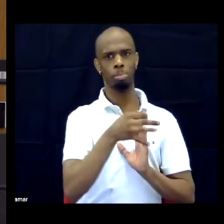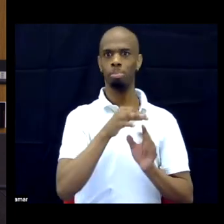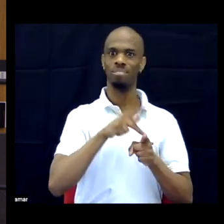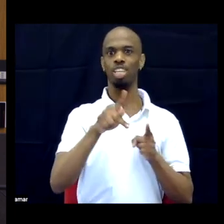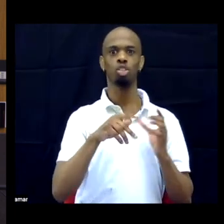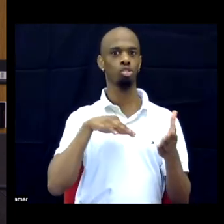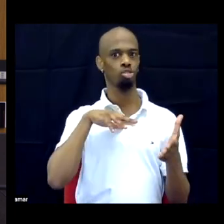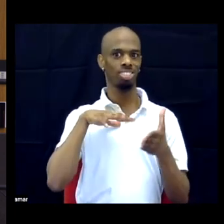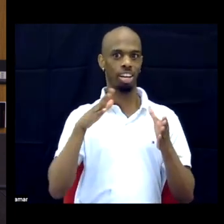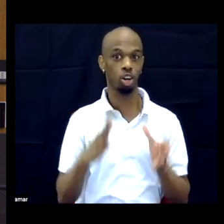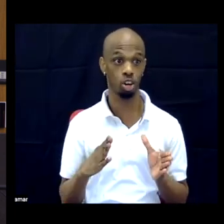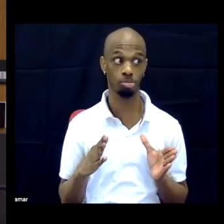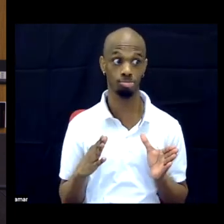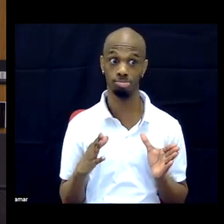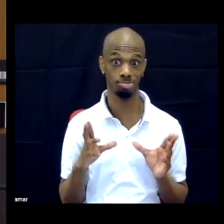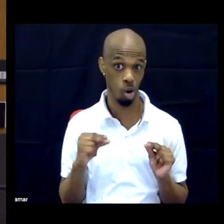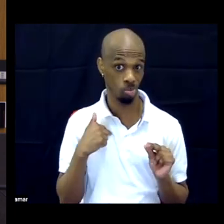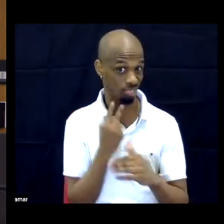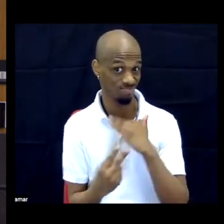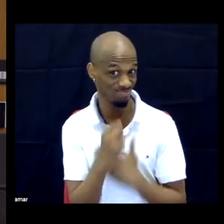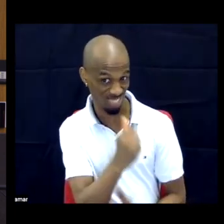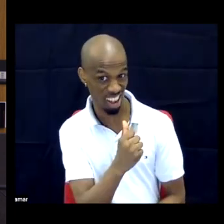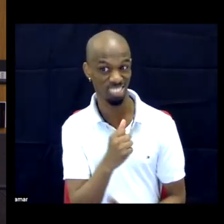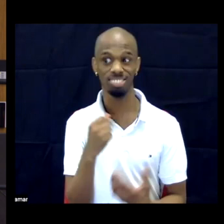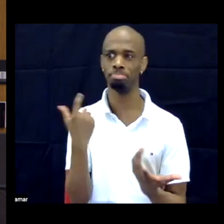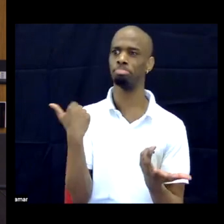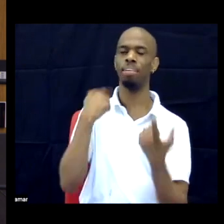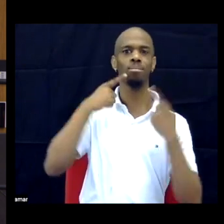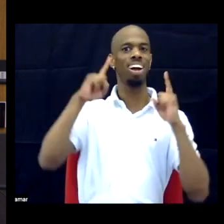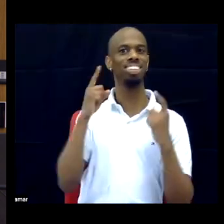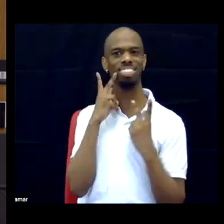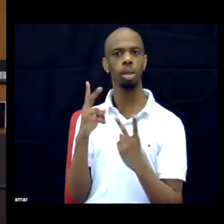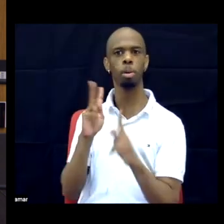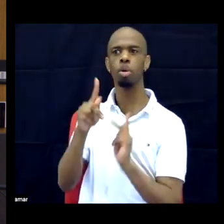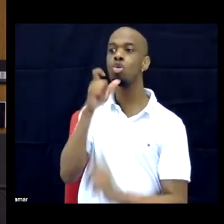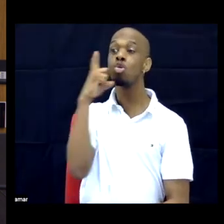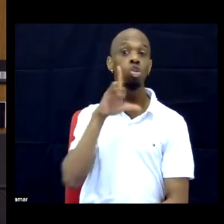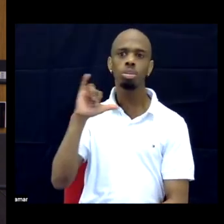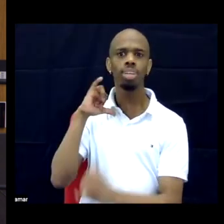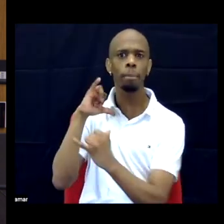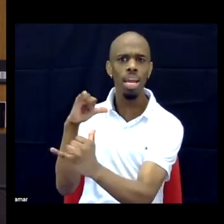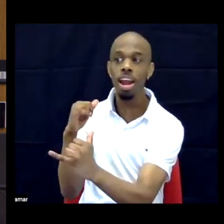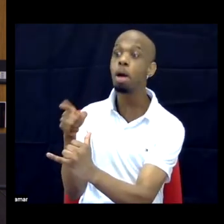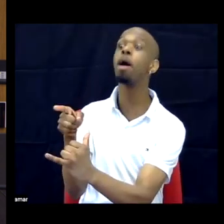seeing people like me, I thought I will stop working until it fails, but it hasn't yet.